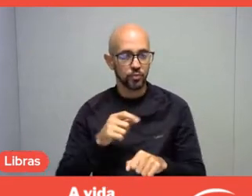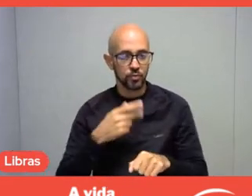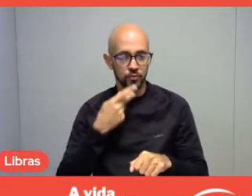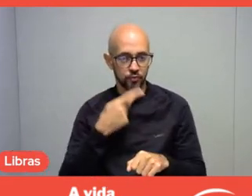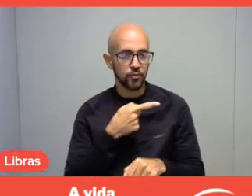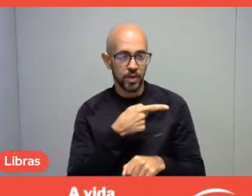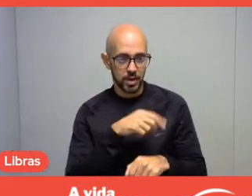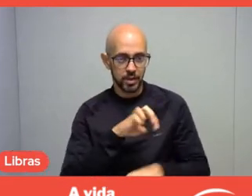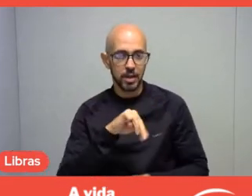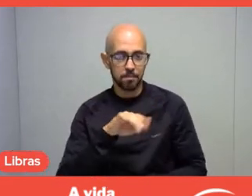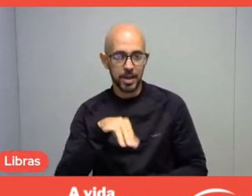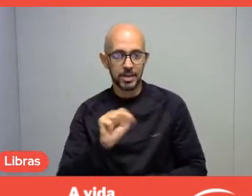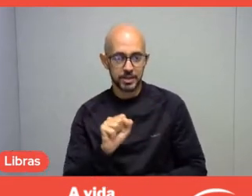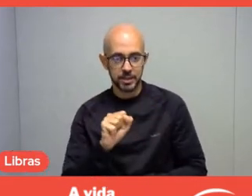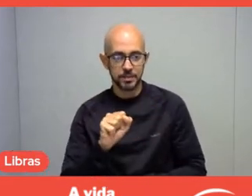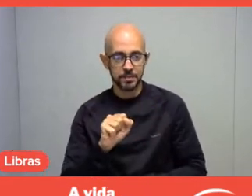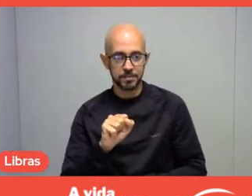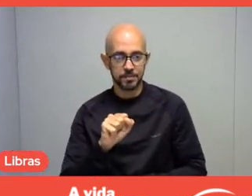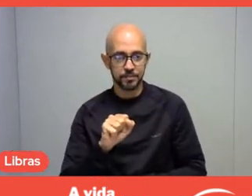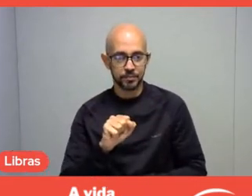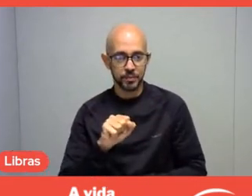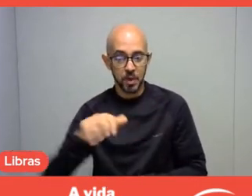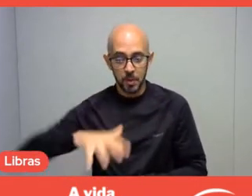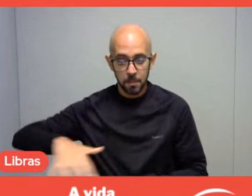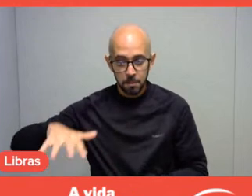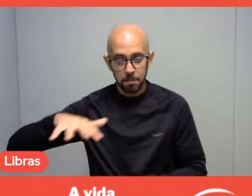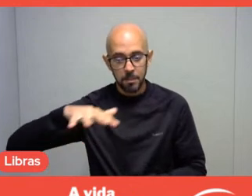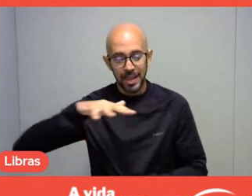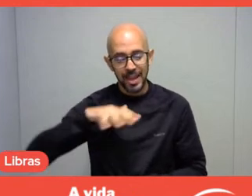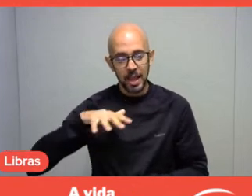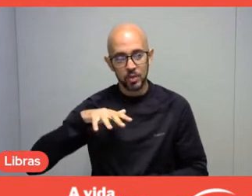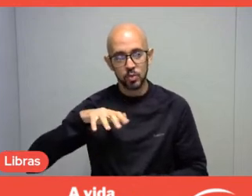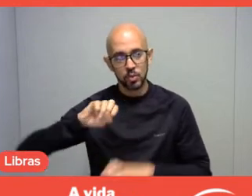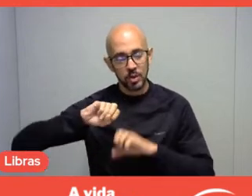we know that the market, for example, educates all the time.